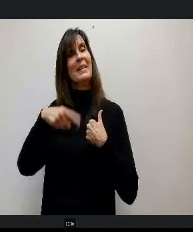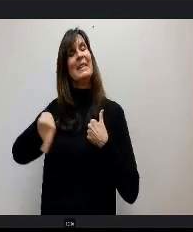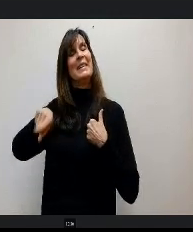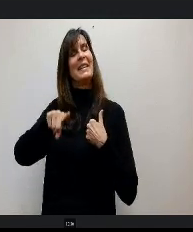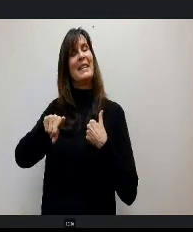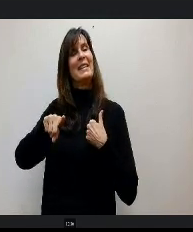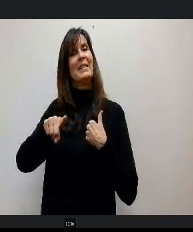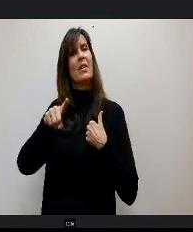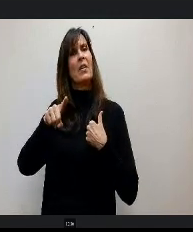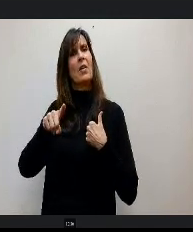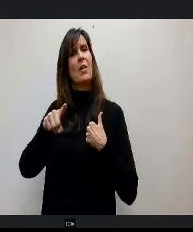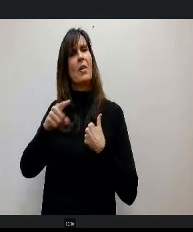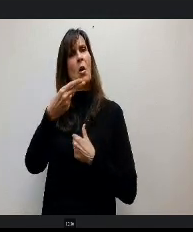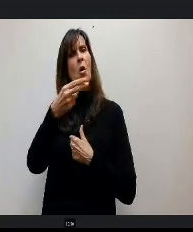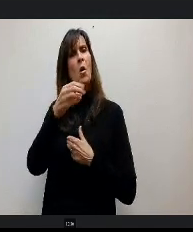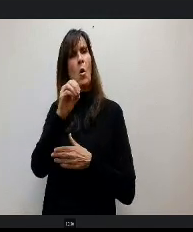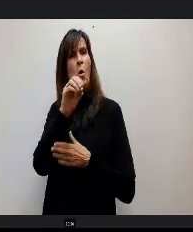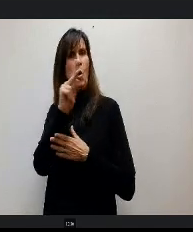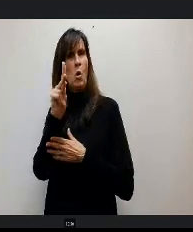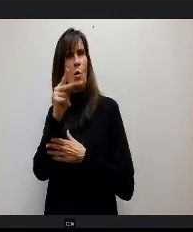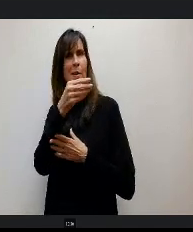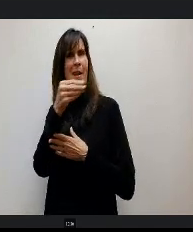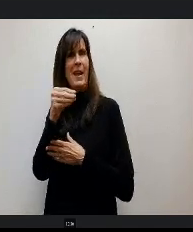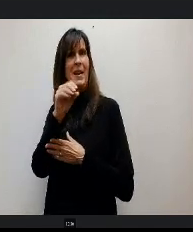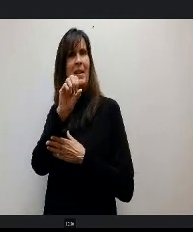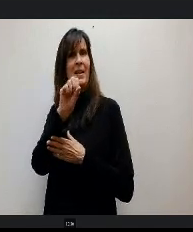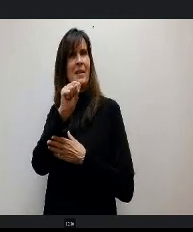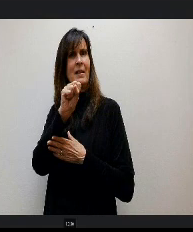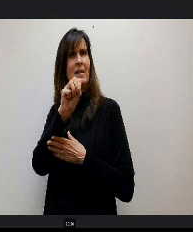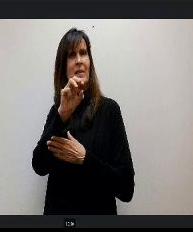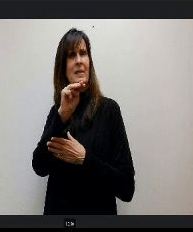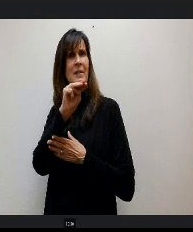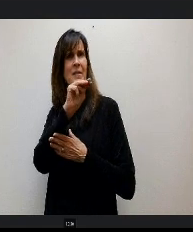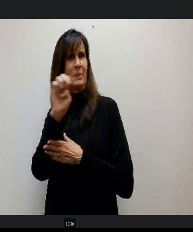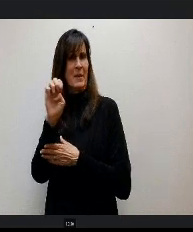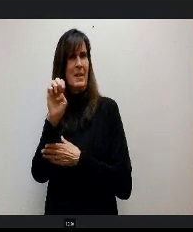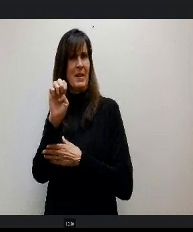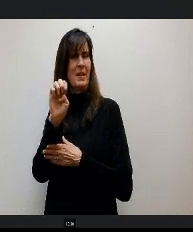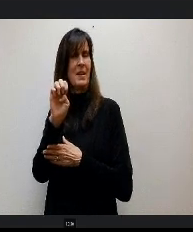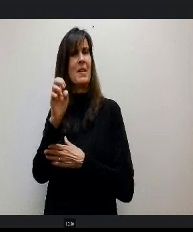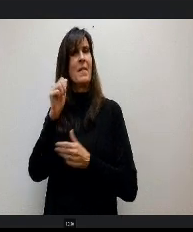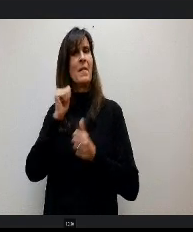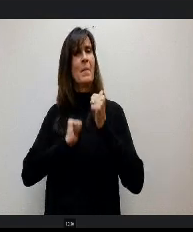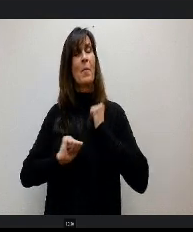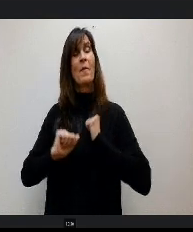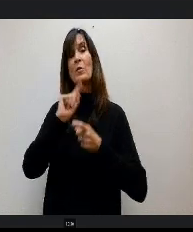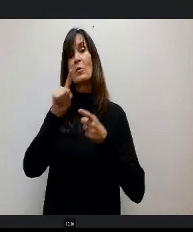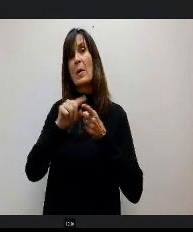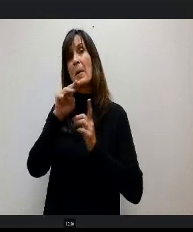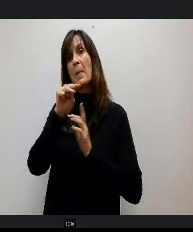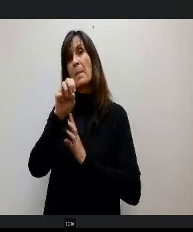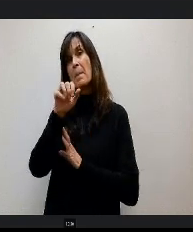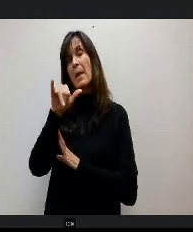are Hook and Smee from my, from our performance that is May 4th at the Colorado Springs school down